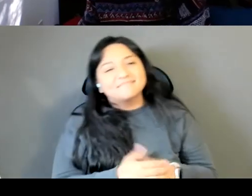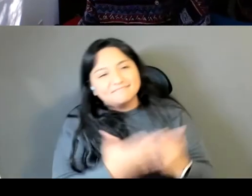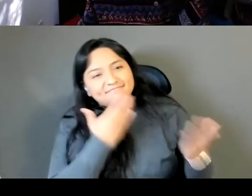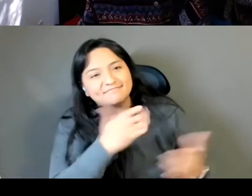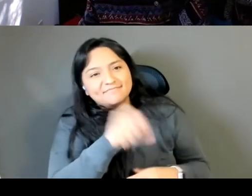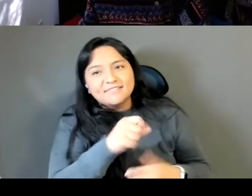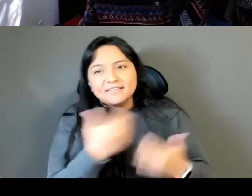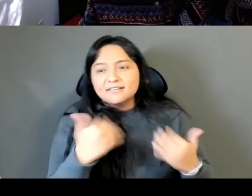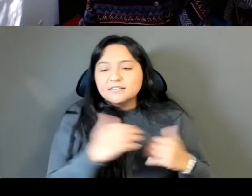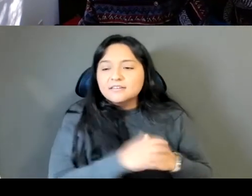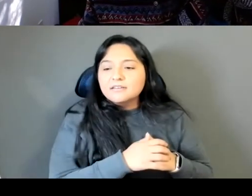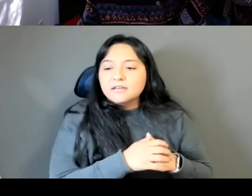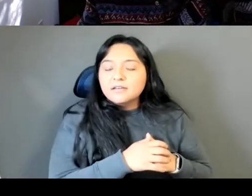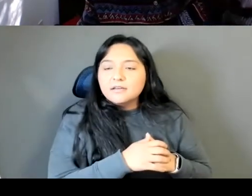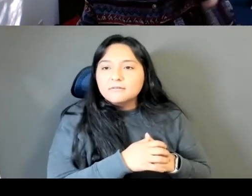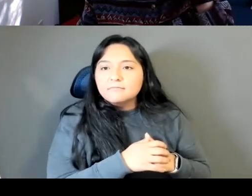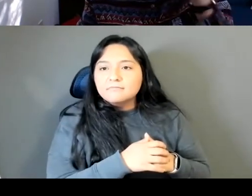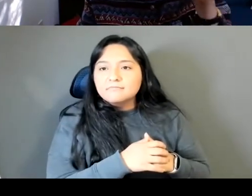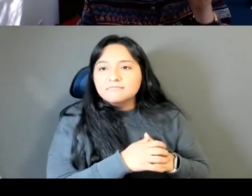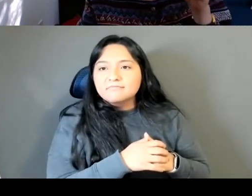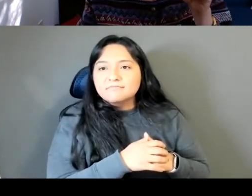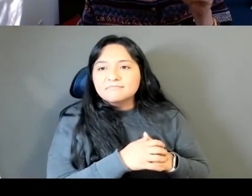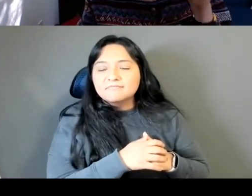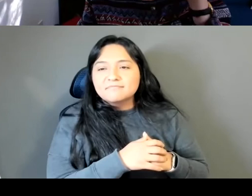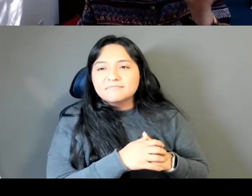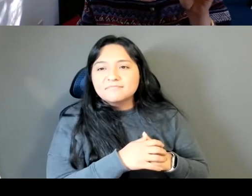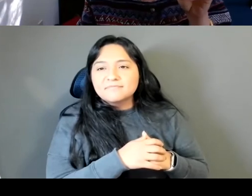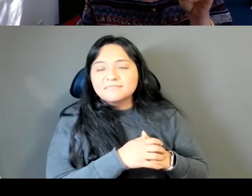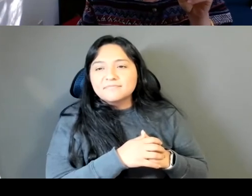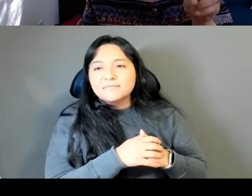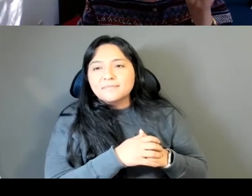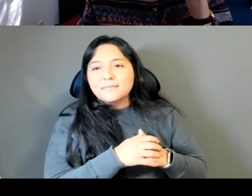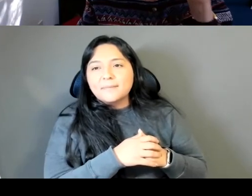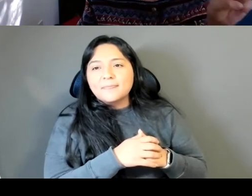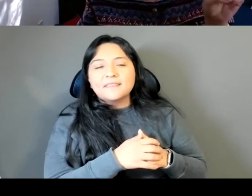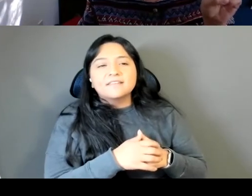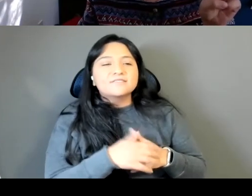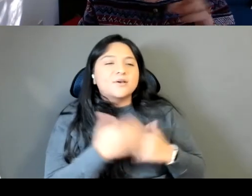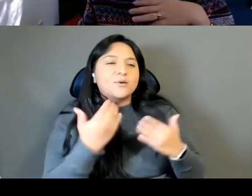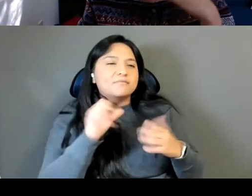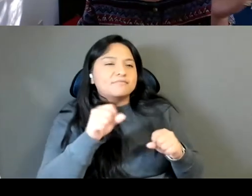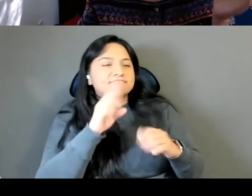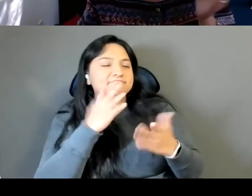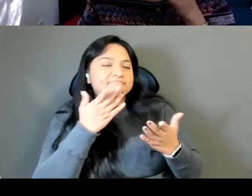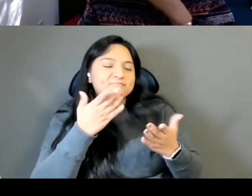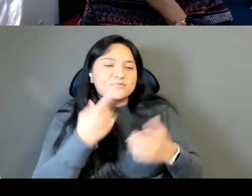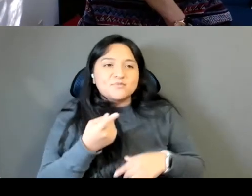really sunk in, and so I was like one point of view, no research, contemporary, so I'm